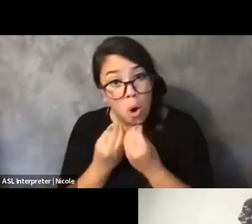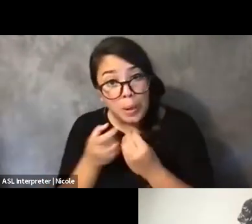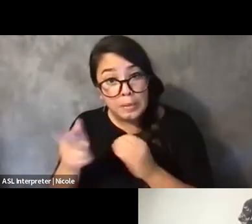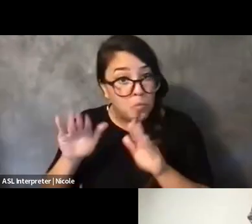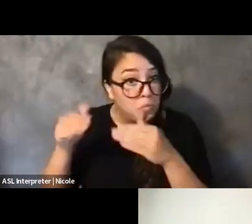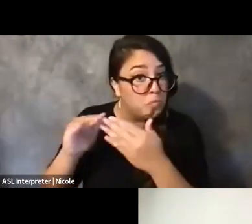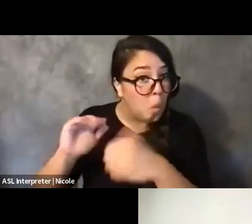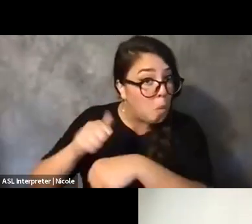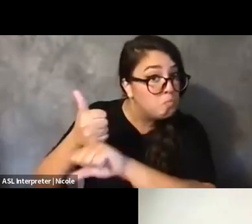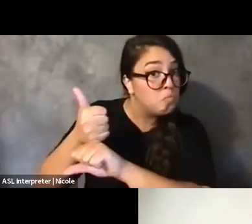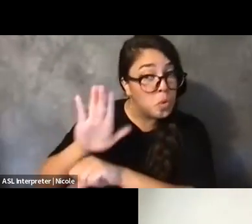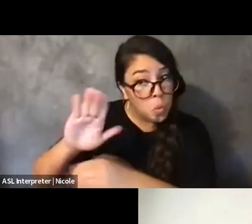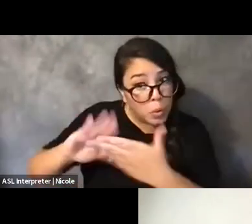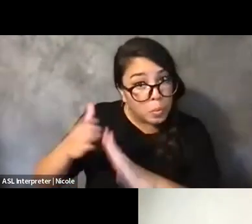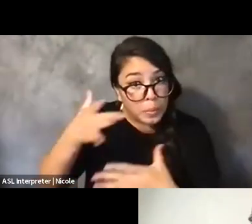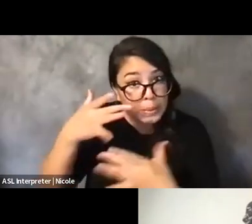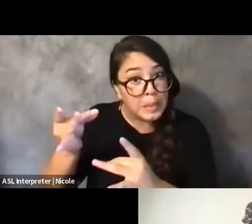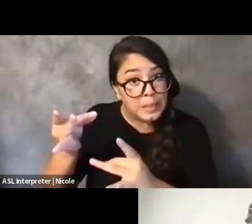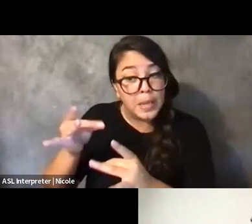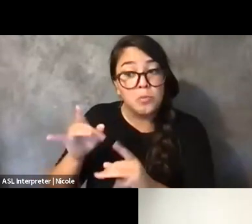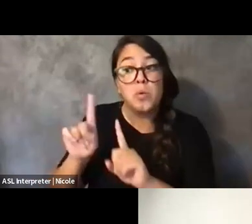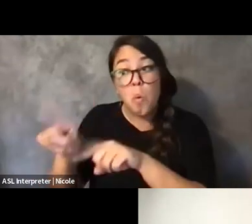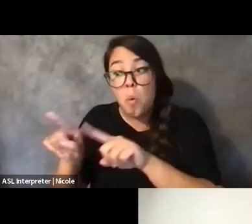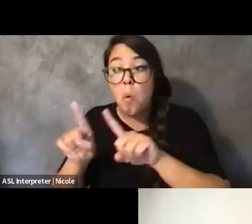and then kind of little by little, you'll start to create a community.